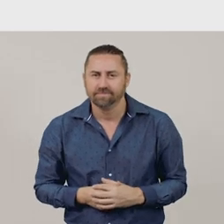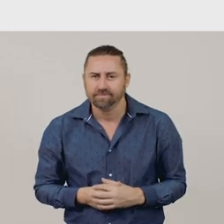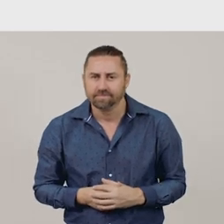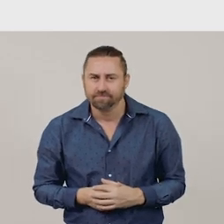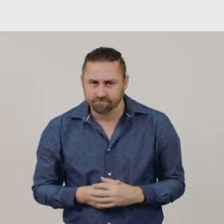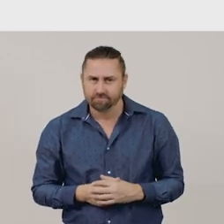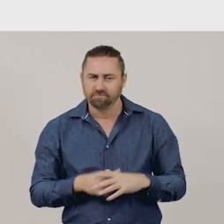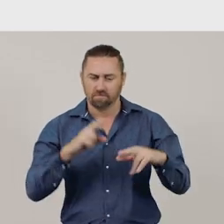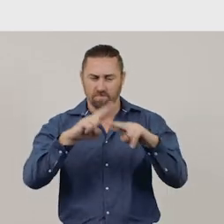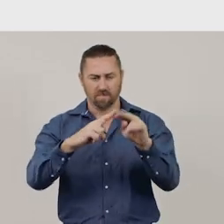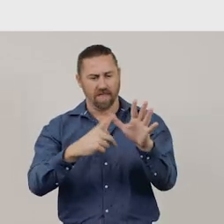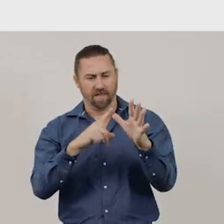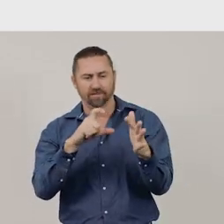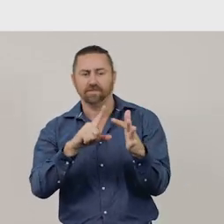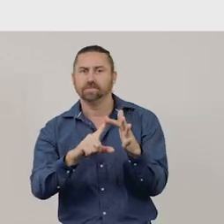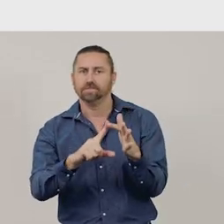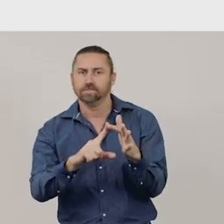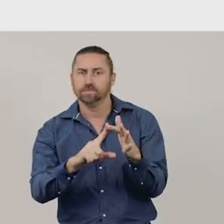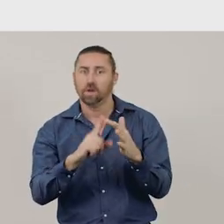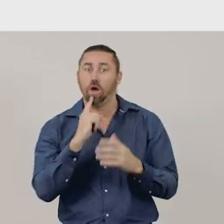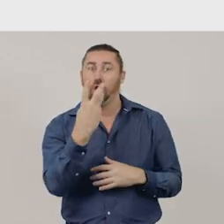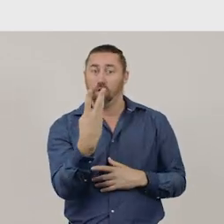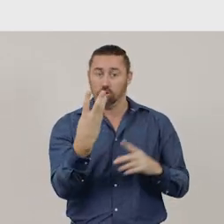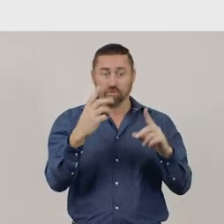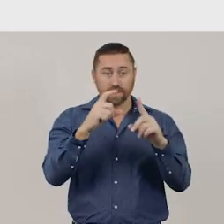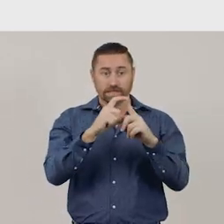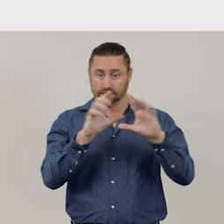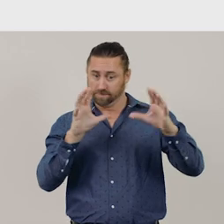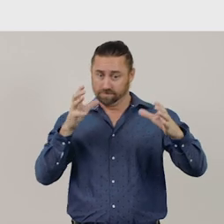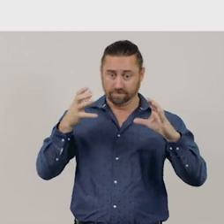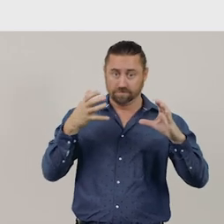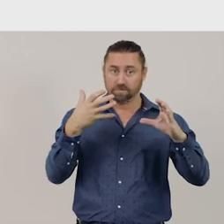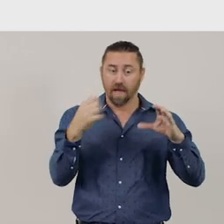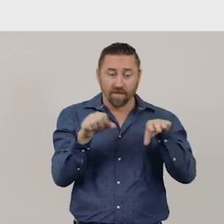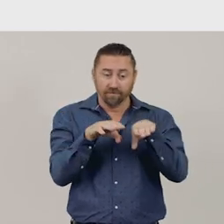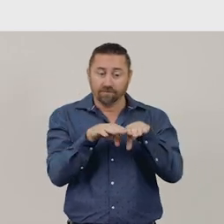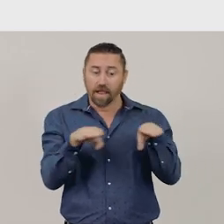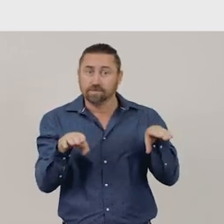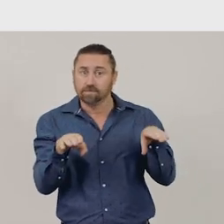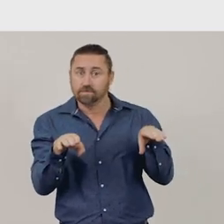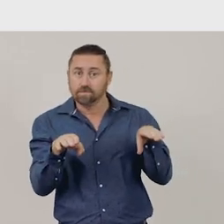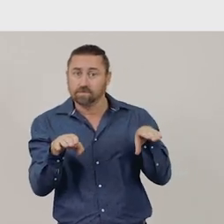Faces – many three-dimensional objects have flat surfaces.